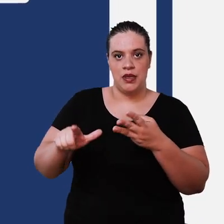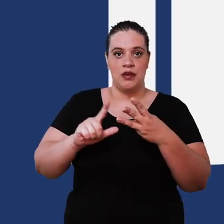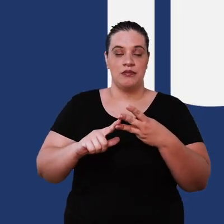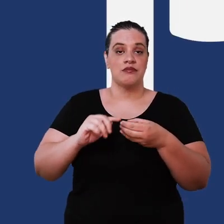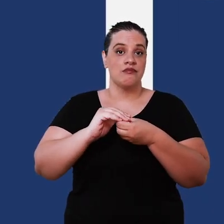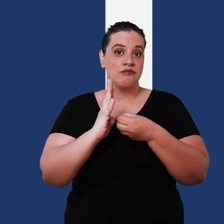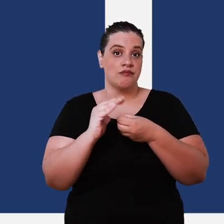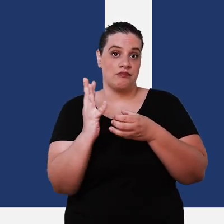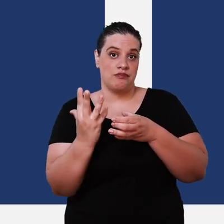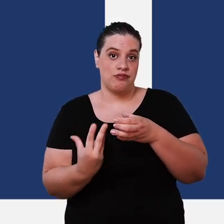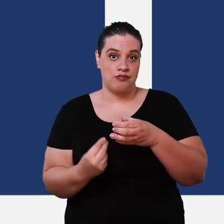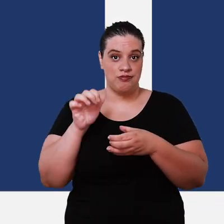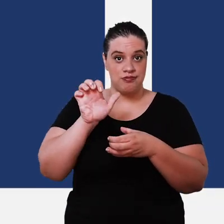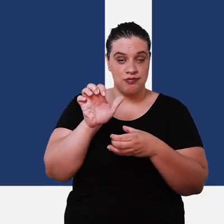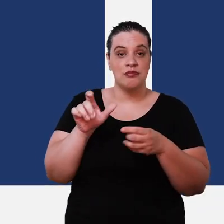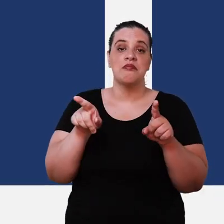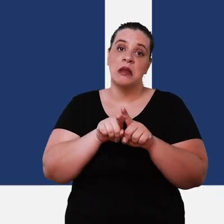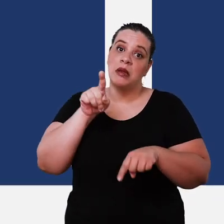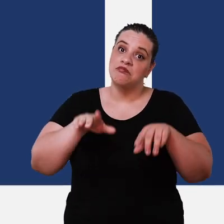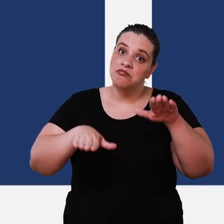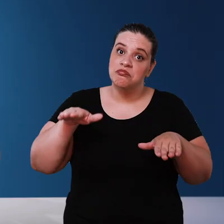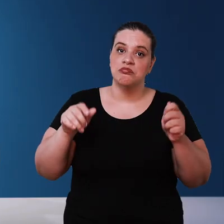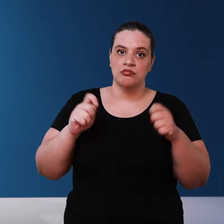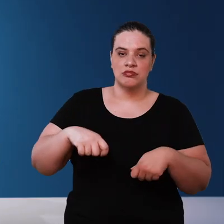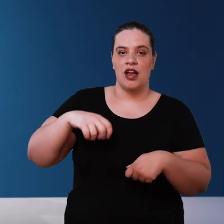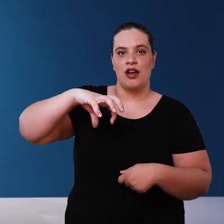depending on the situation also for the washing machine we call the